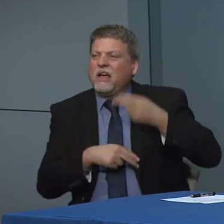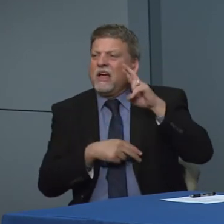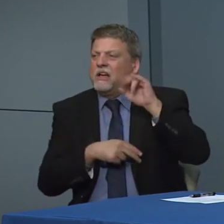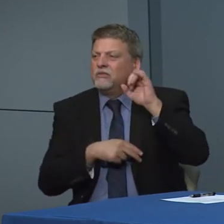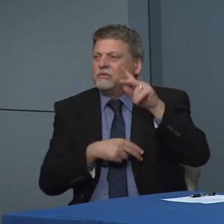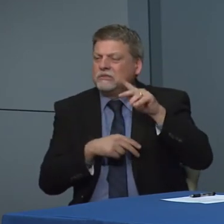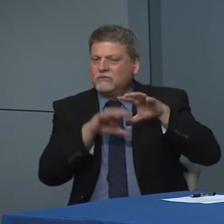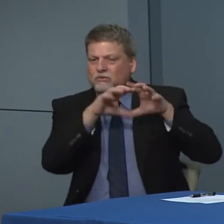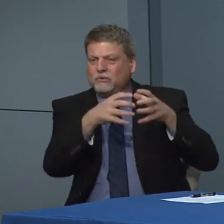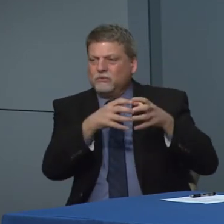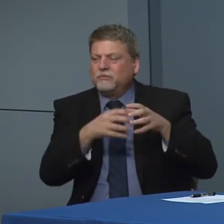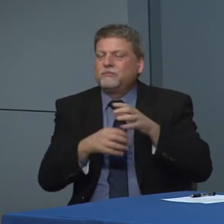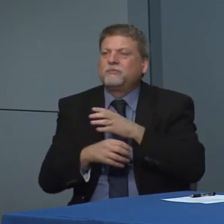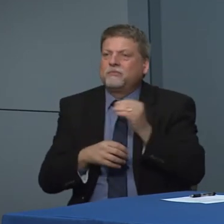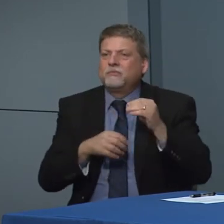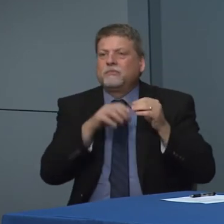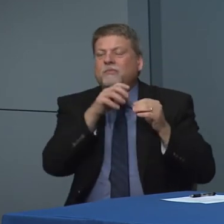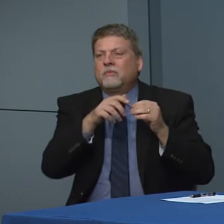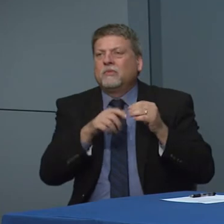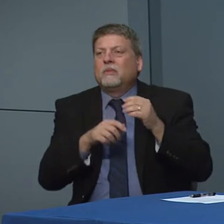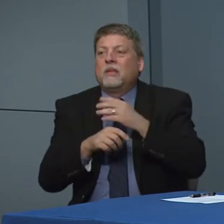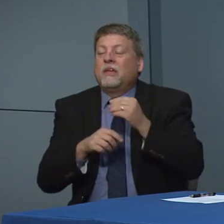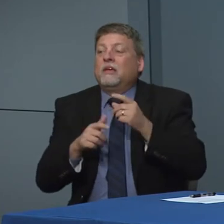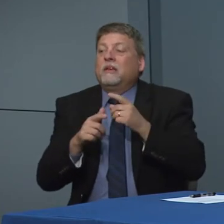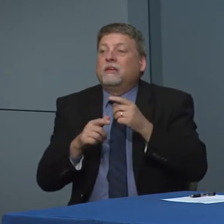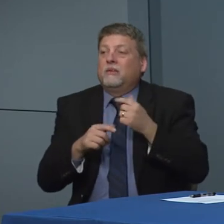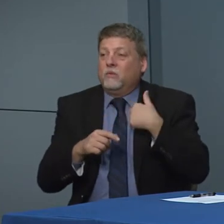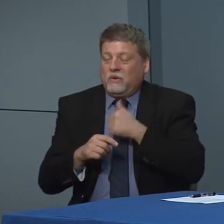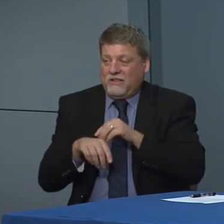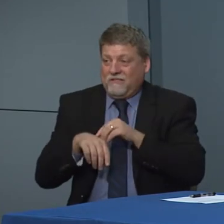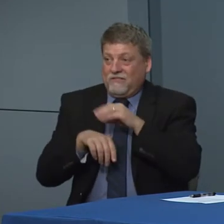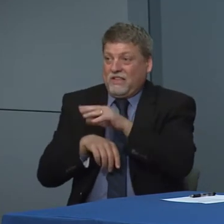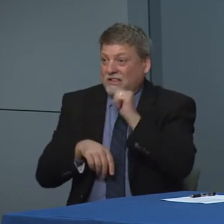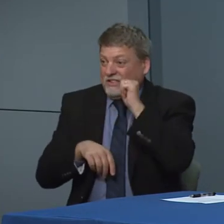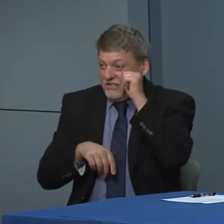including yesterday's guidance as well. And we've been really